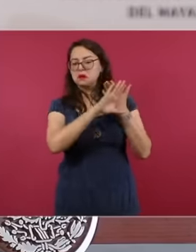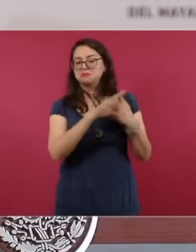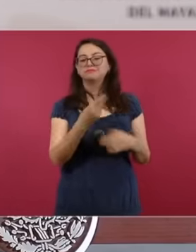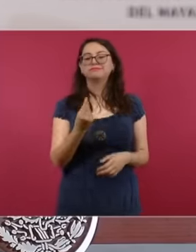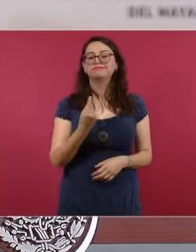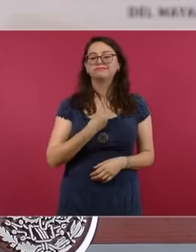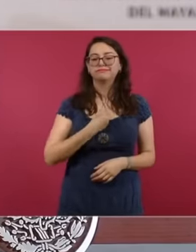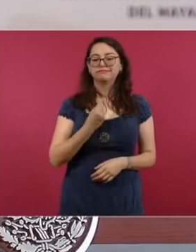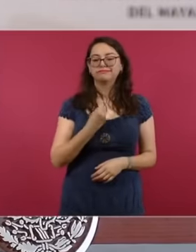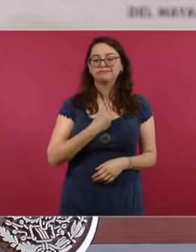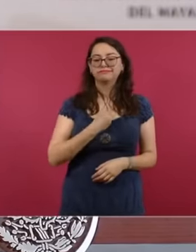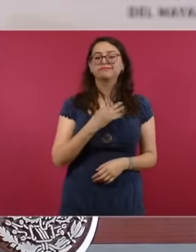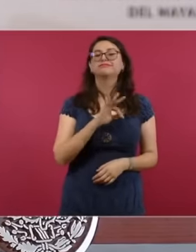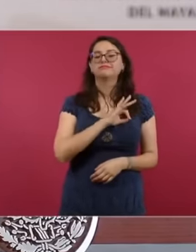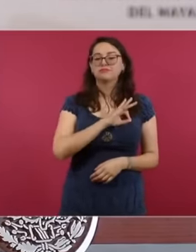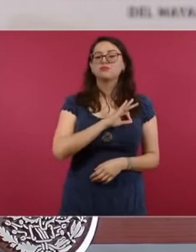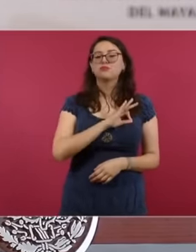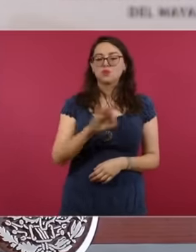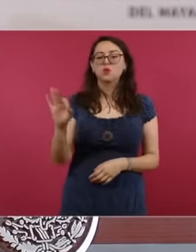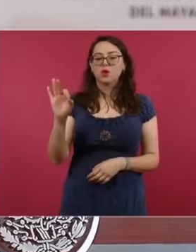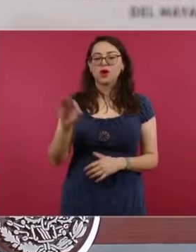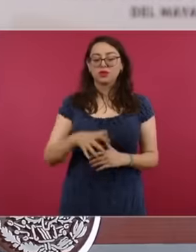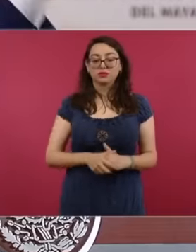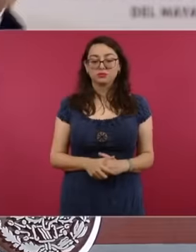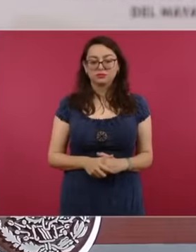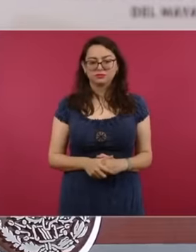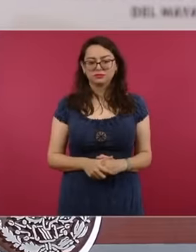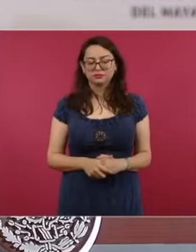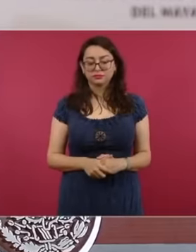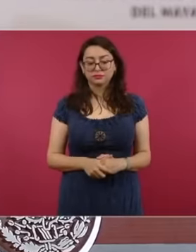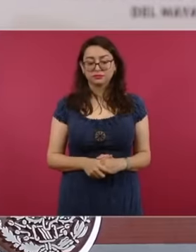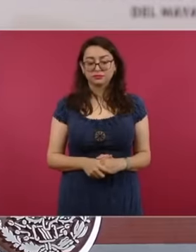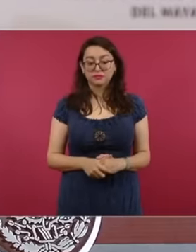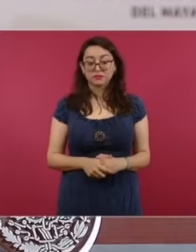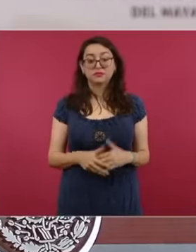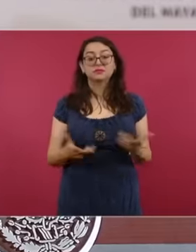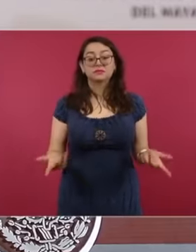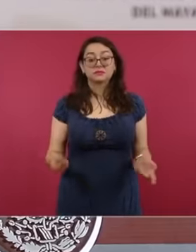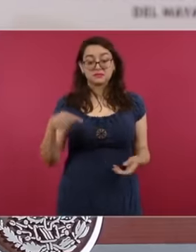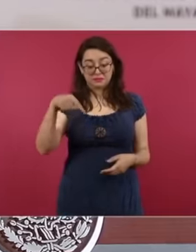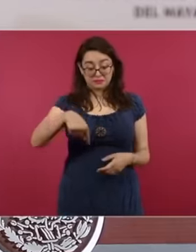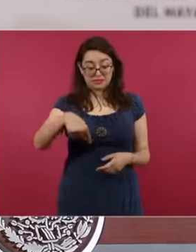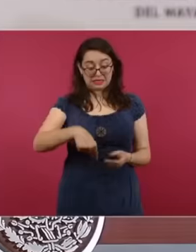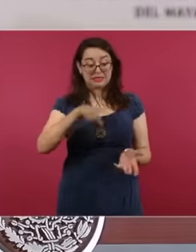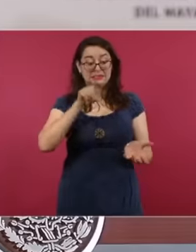the slander campaigns, those that arise in Mexico and those that come from